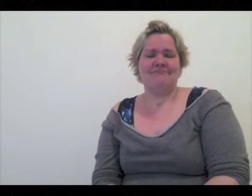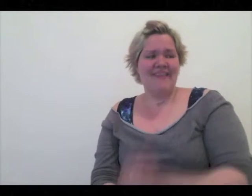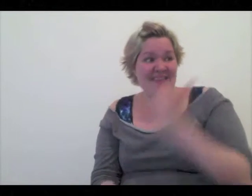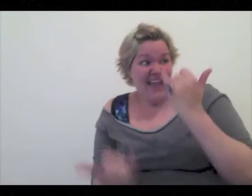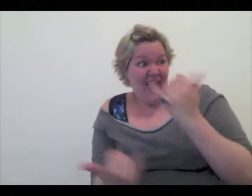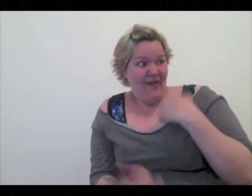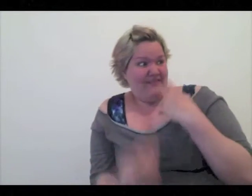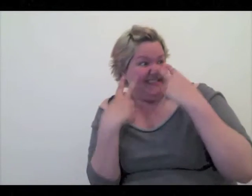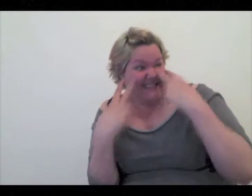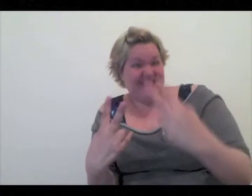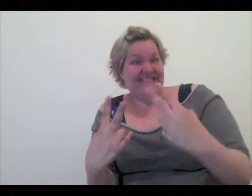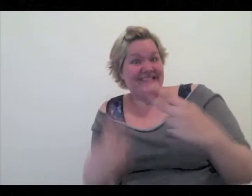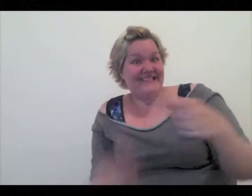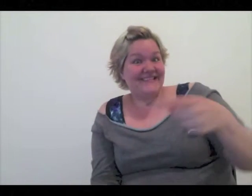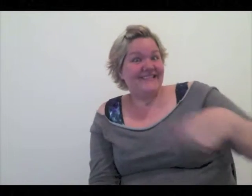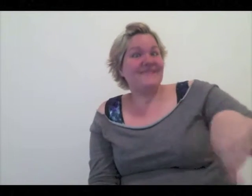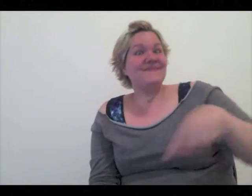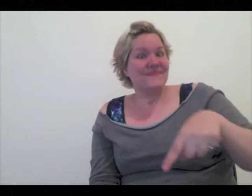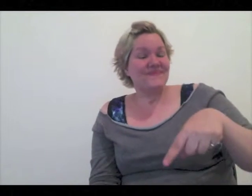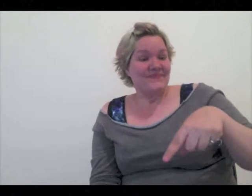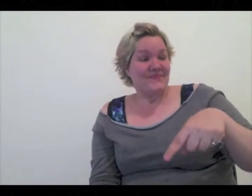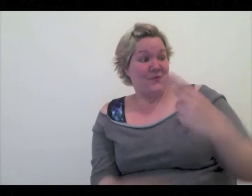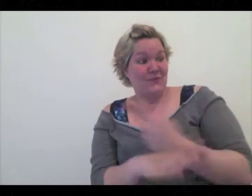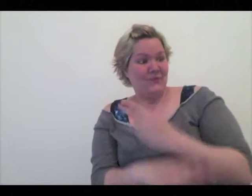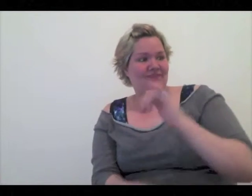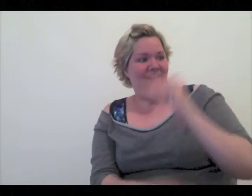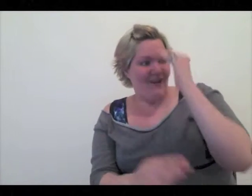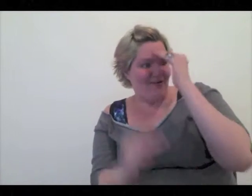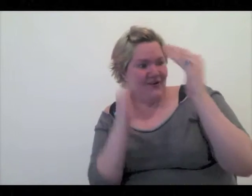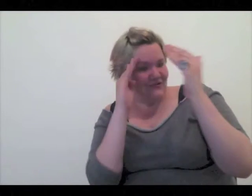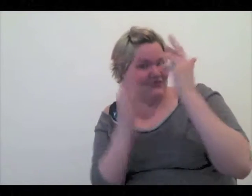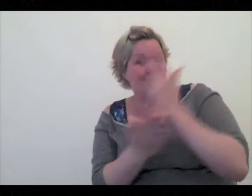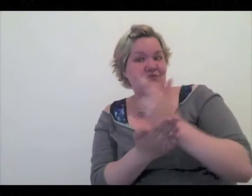Now, I’m witnessing them using these resources and knowledge –